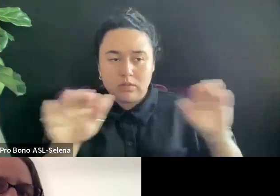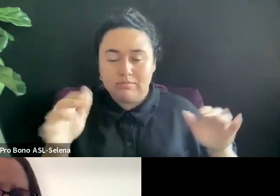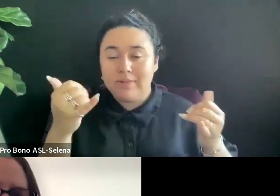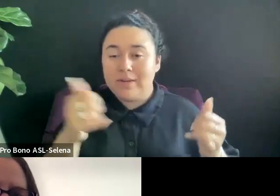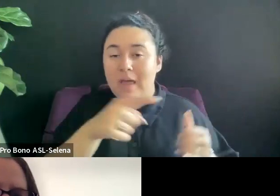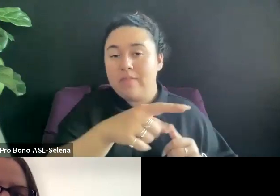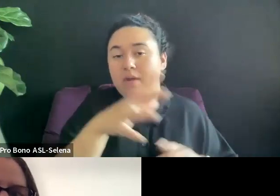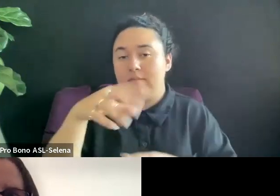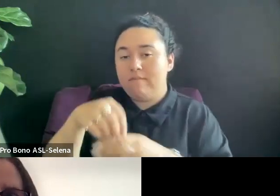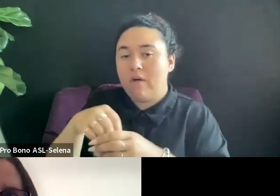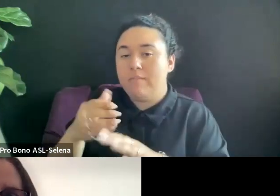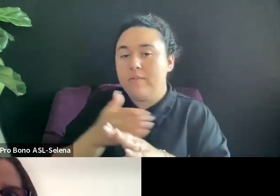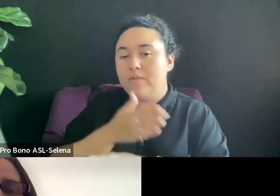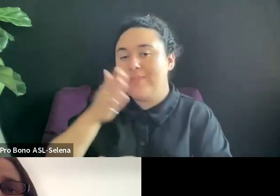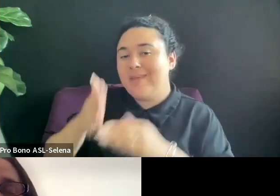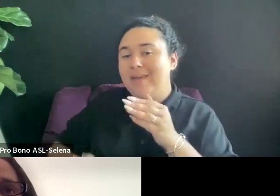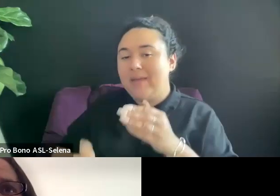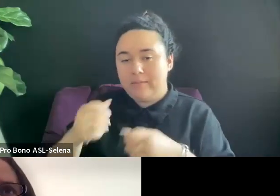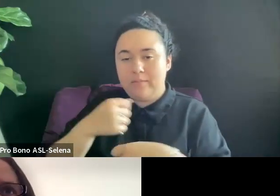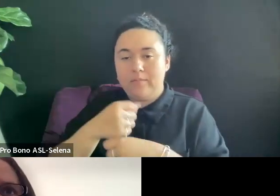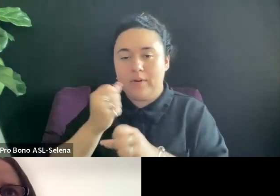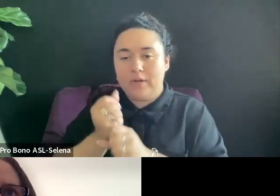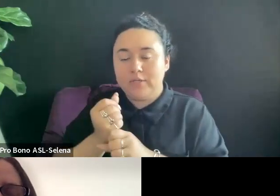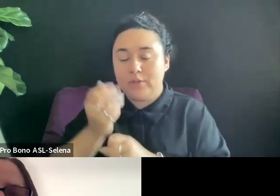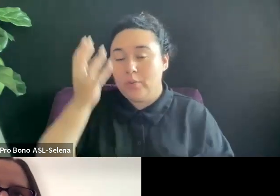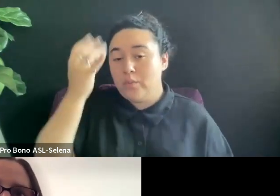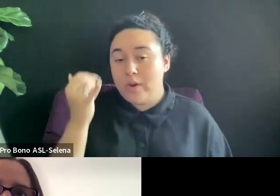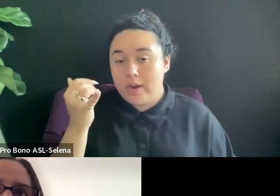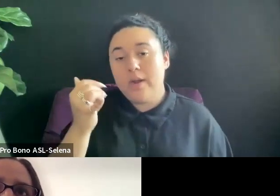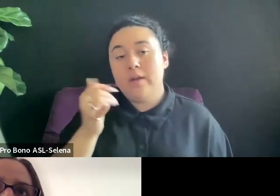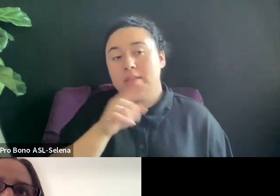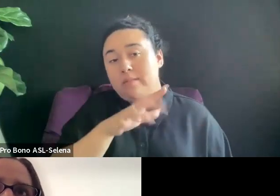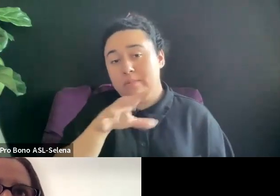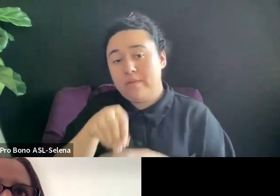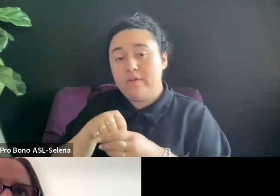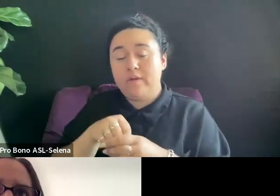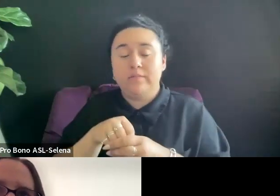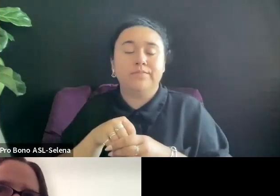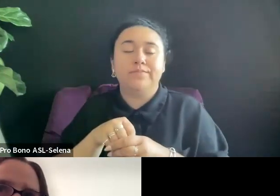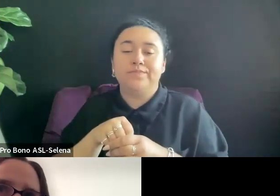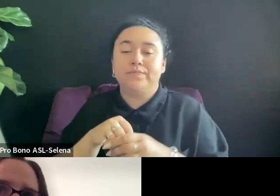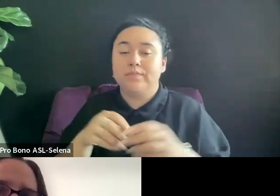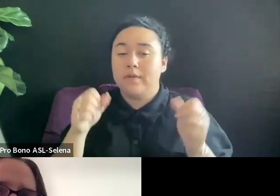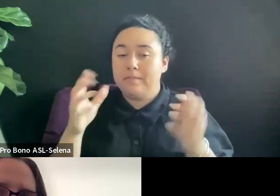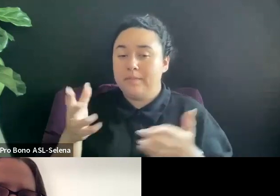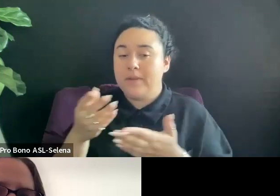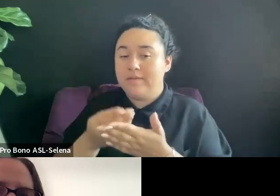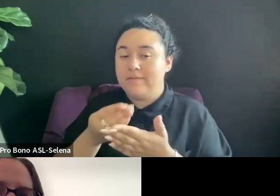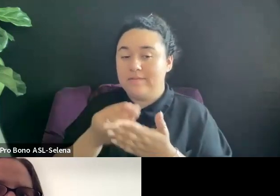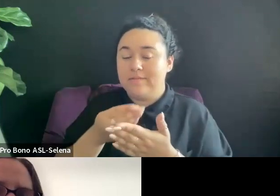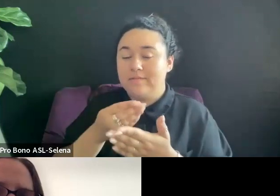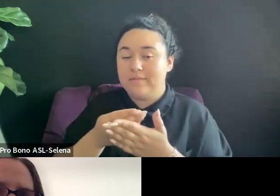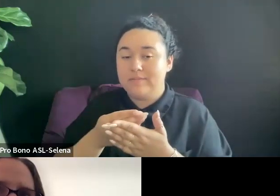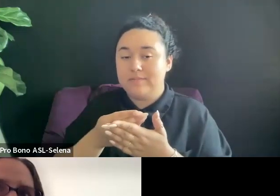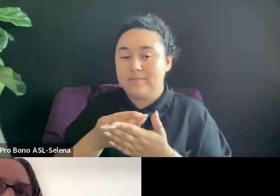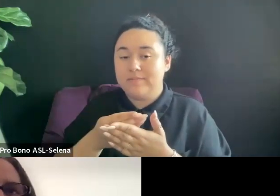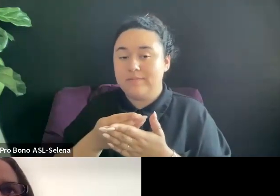AND PART OF THE REASON IS THAT A LOT OF FINANCING IS USUALLY IN PLACE BEFORE IT GETS TO